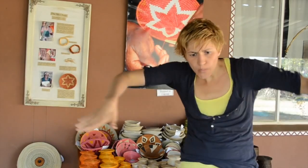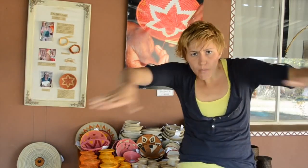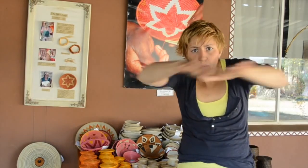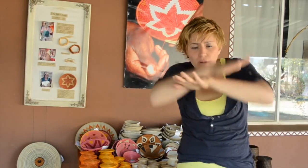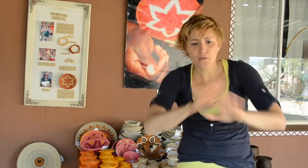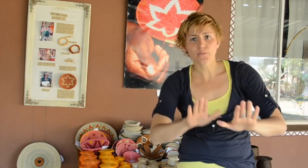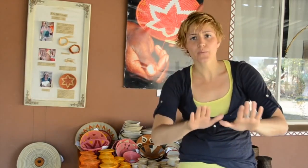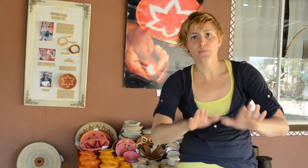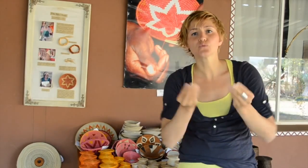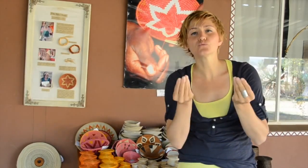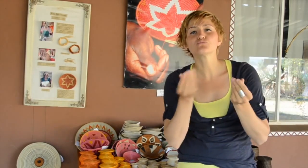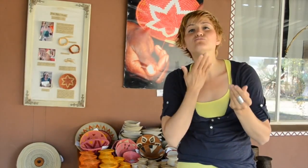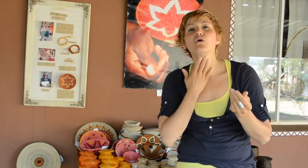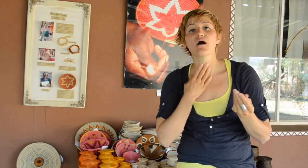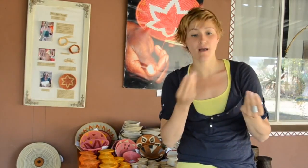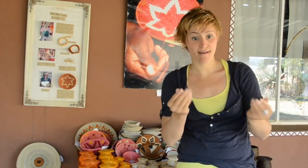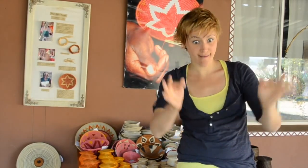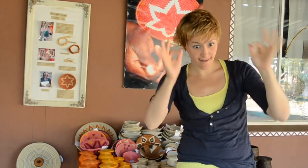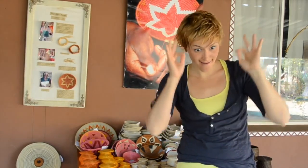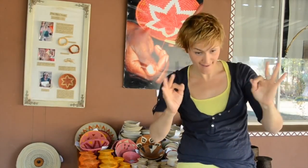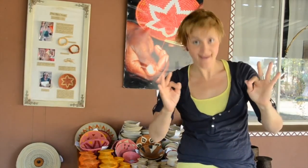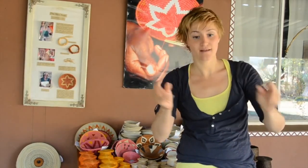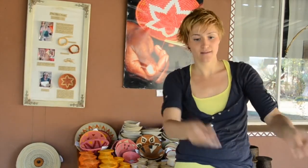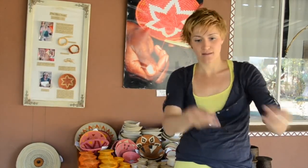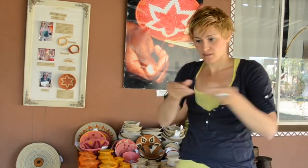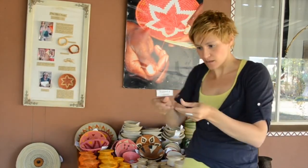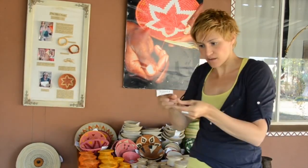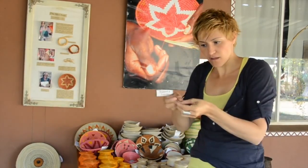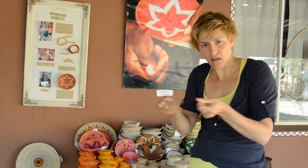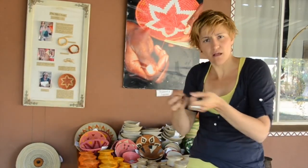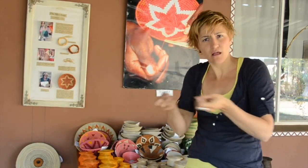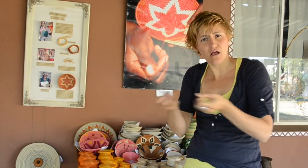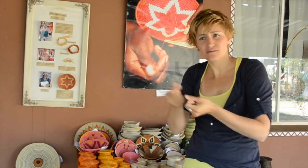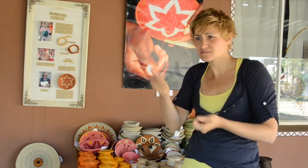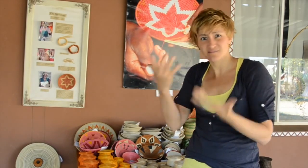There are no factories here and no tools